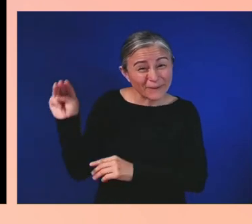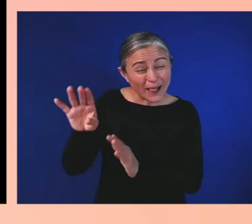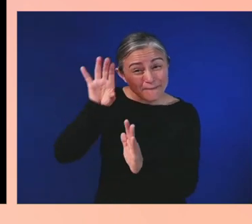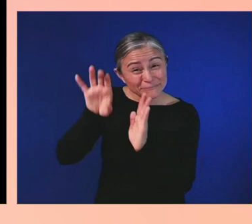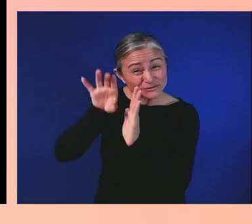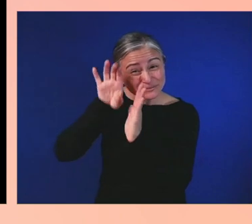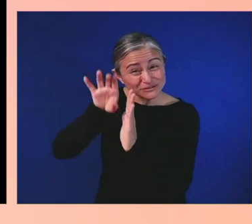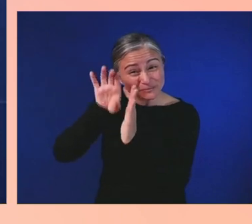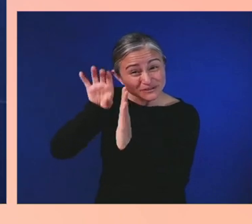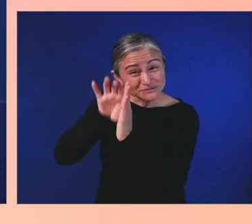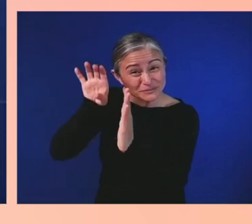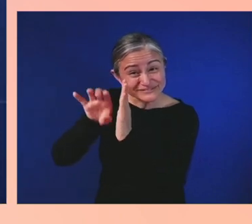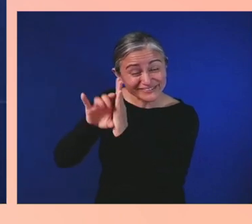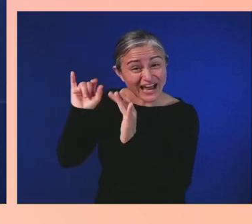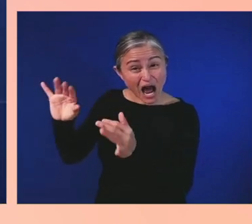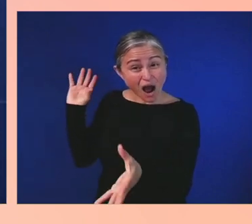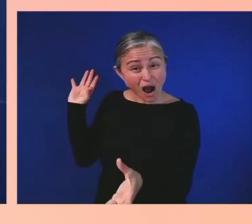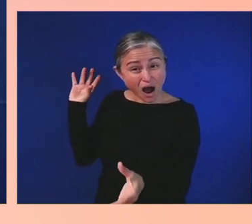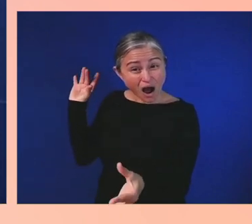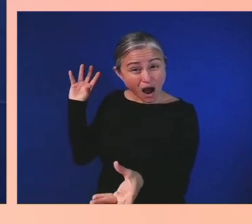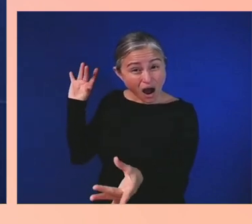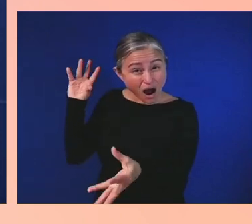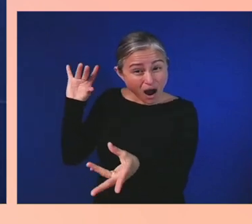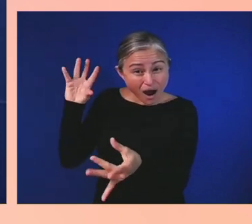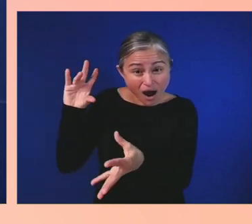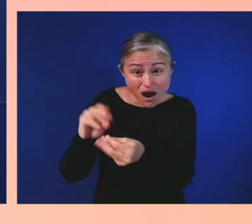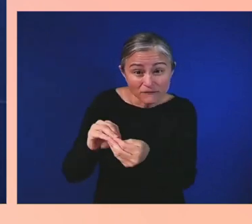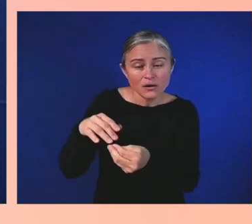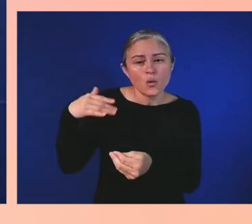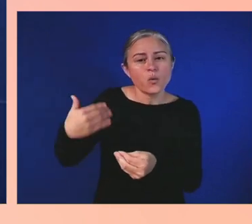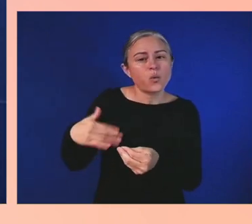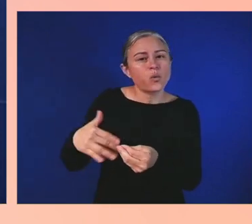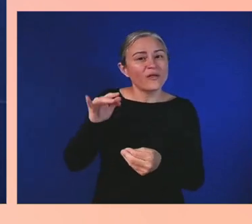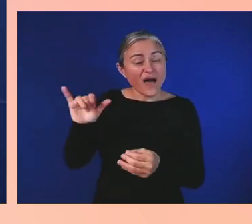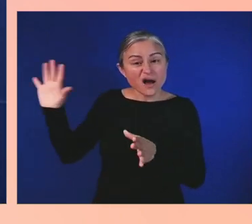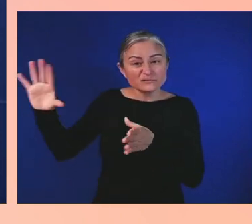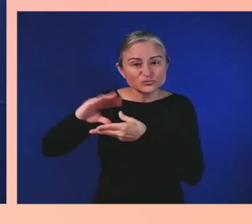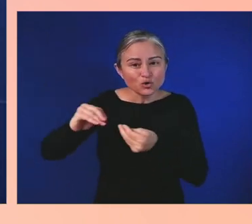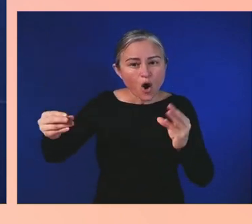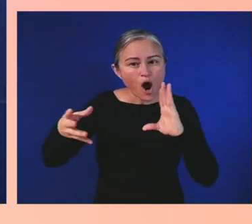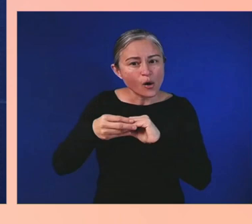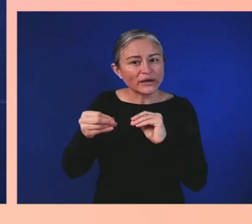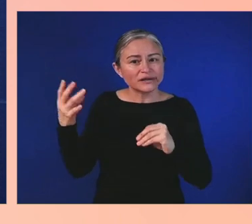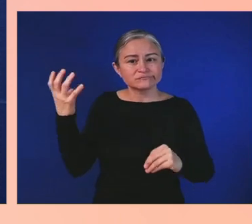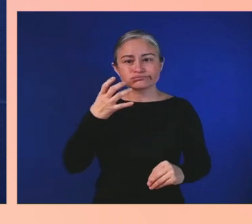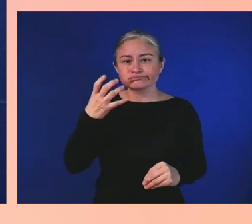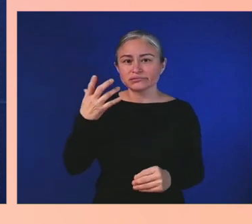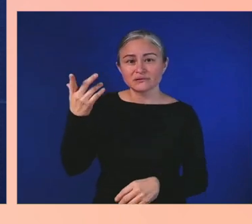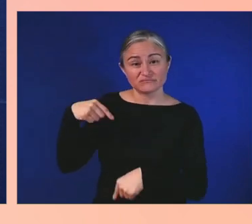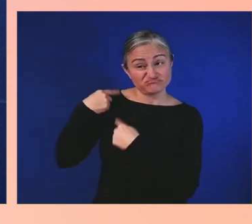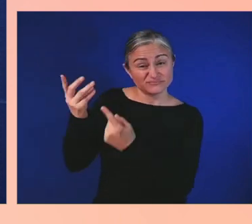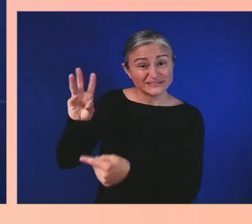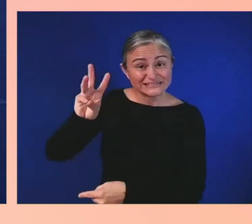Reena Evers-Everette, who is the Executive Director of the Medger and Myrlie Evers Foundation.